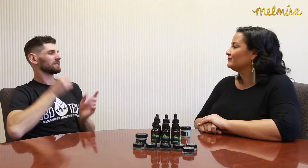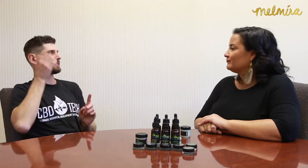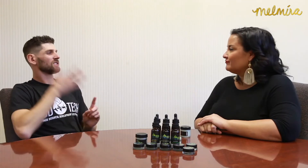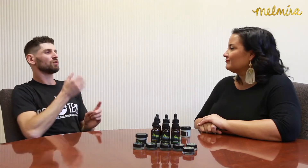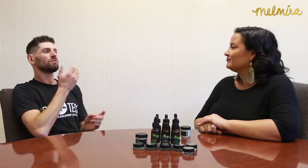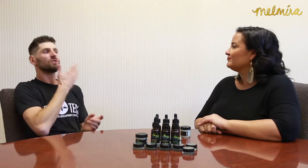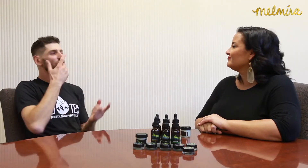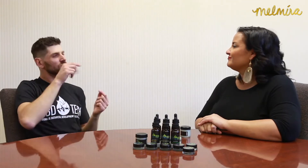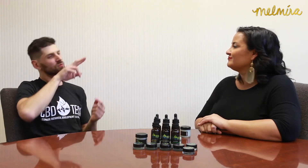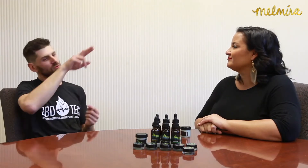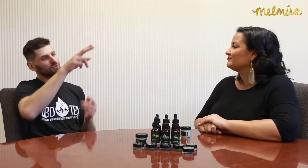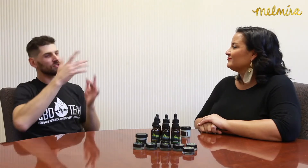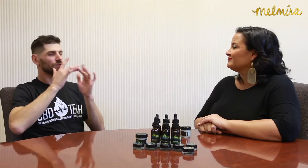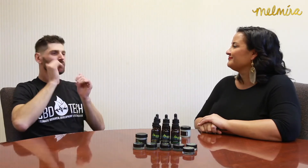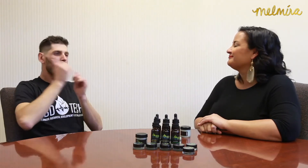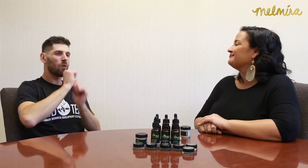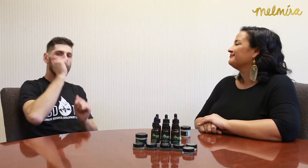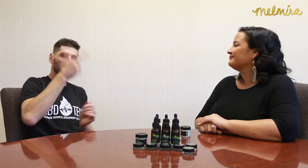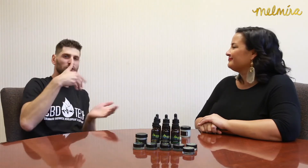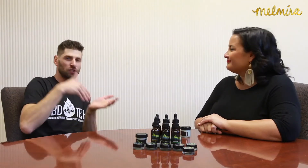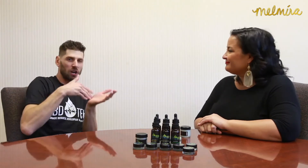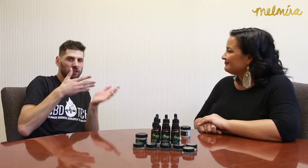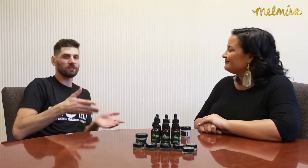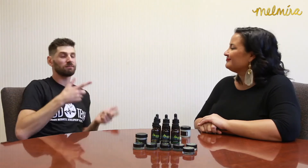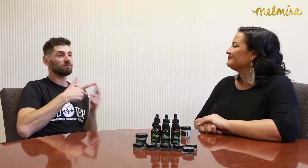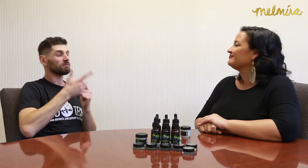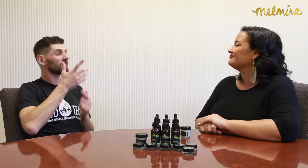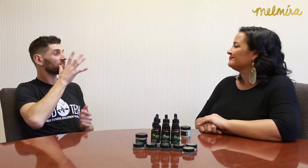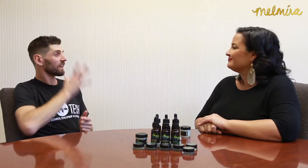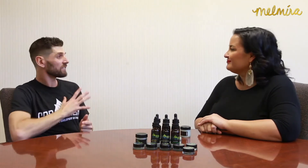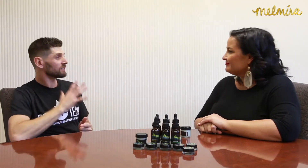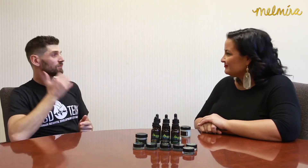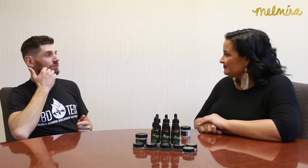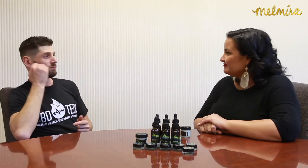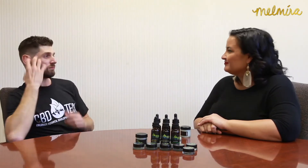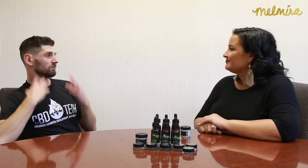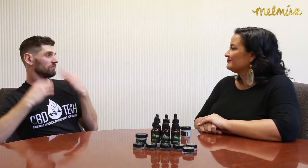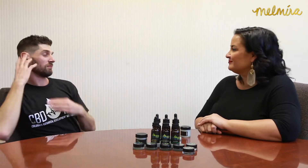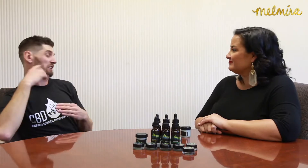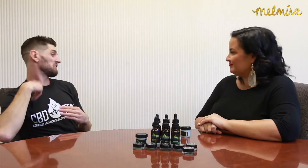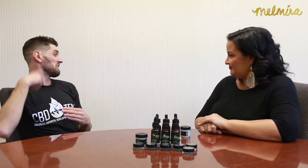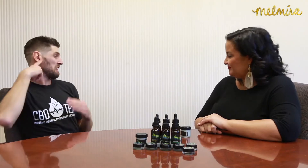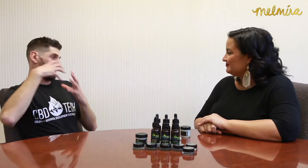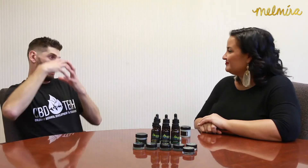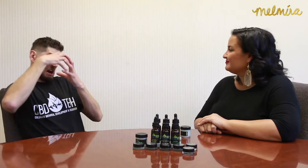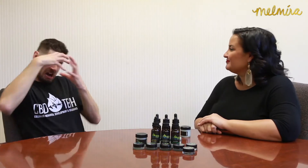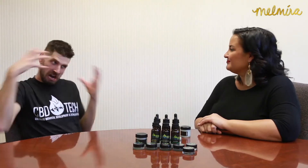I can't explain the medical part of the process. It's best if you look online or ask doctors. Also, when it comes to that time of the month for women,